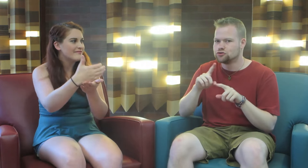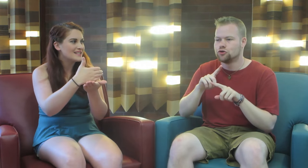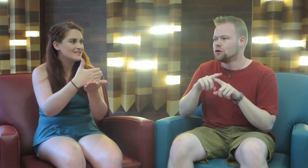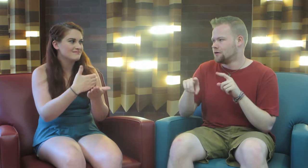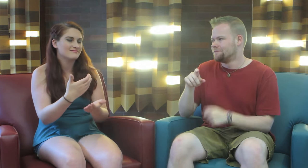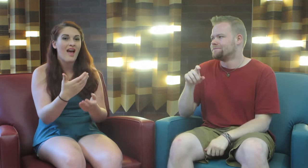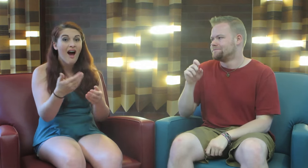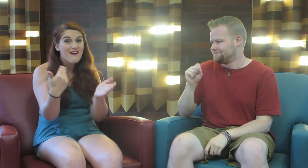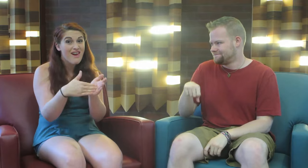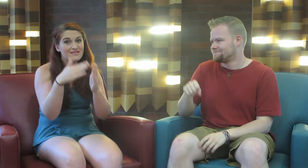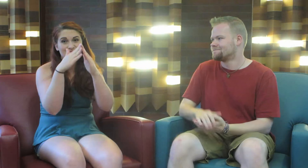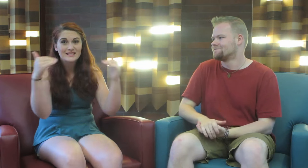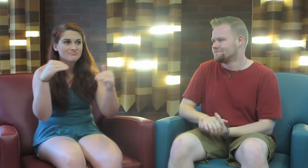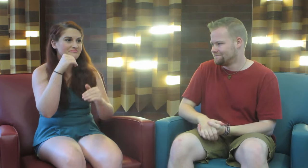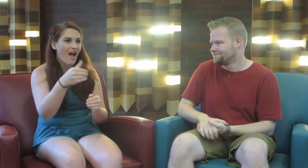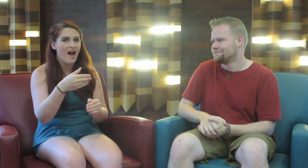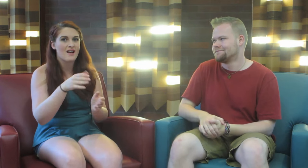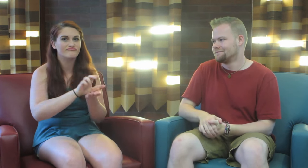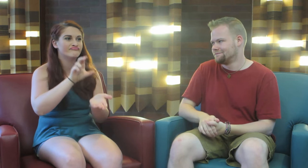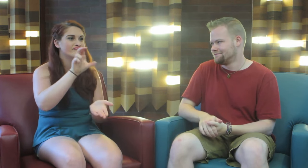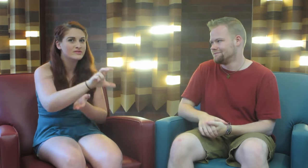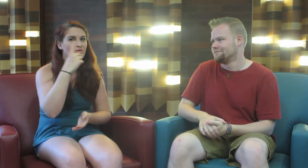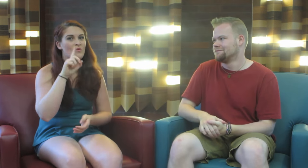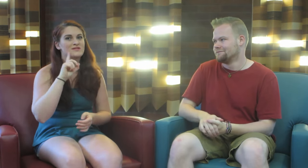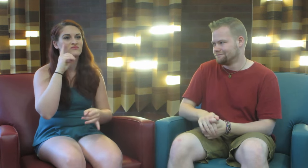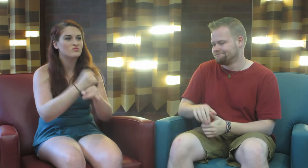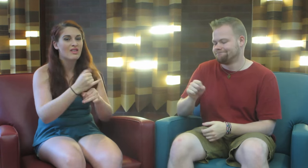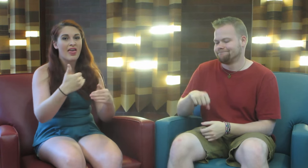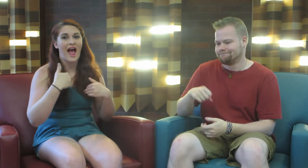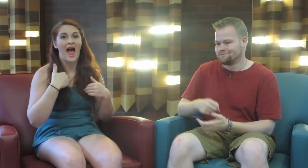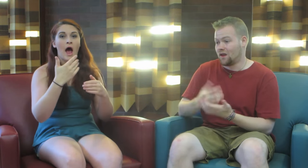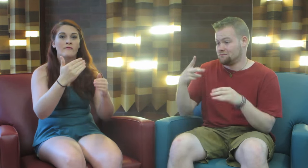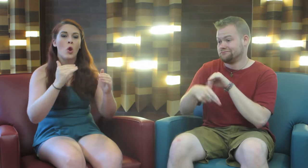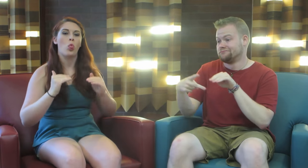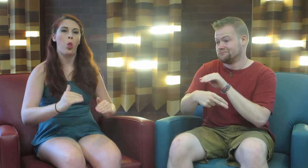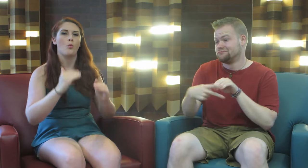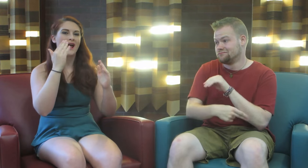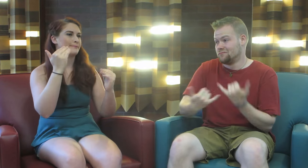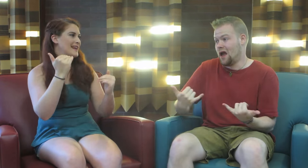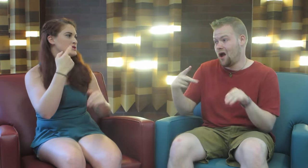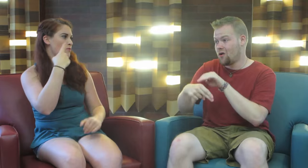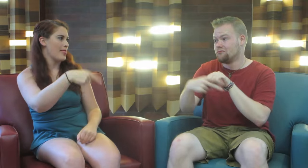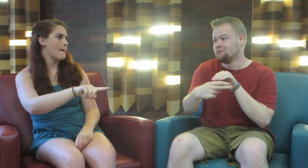G: Not enough money. Again, the system is not giving money for deaf schools. They have lower expectations for them.